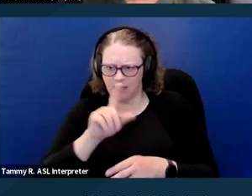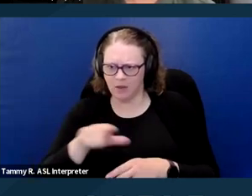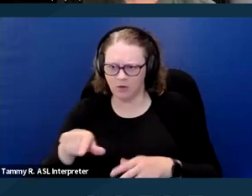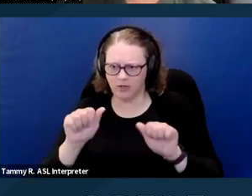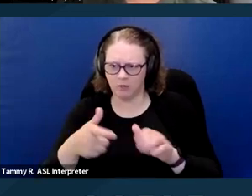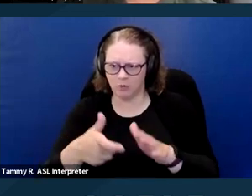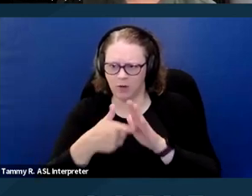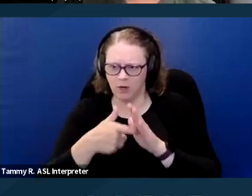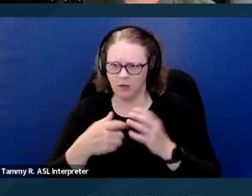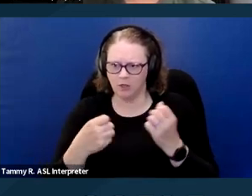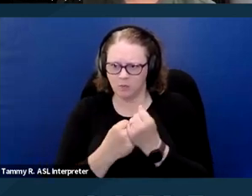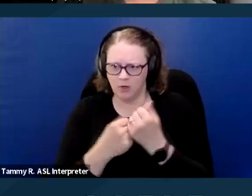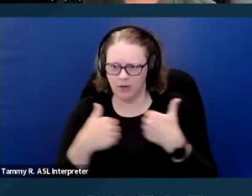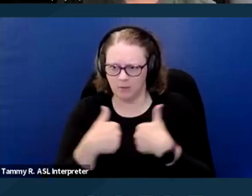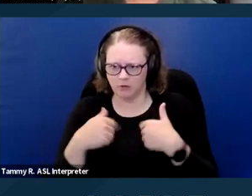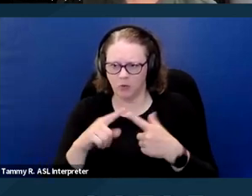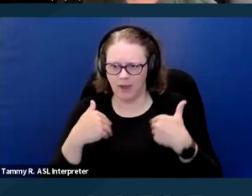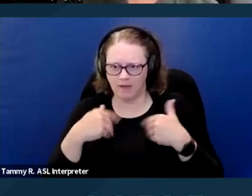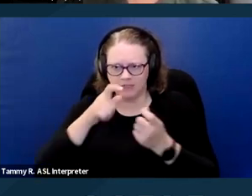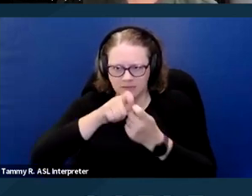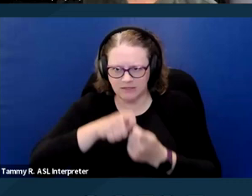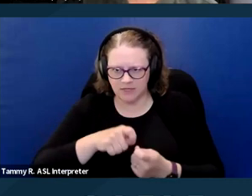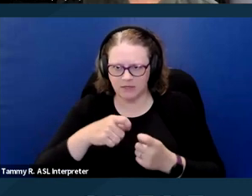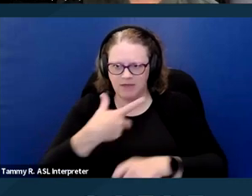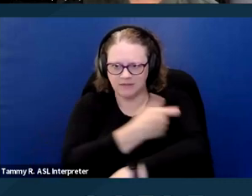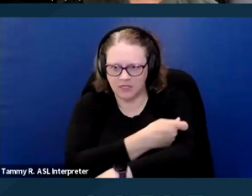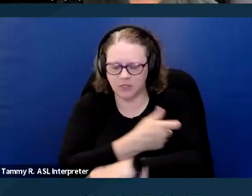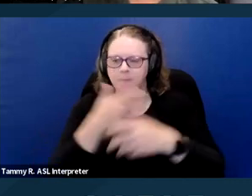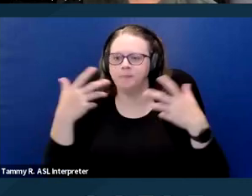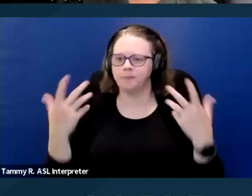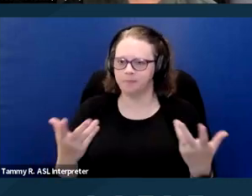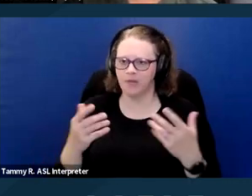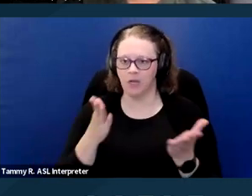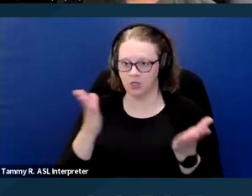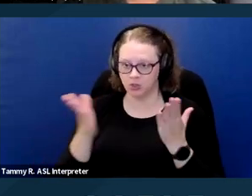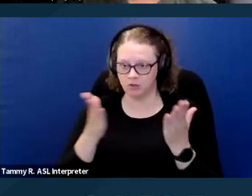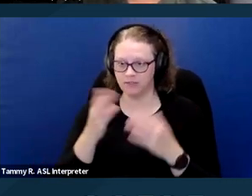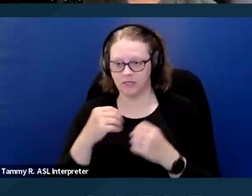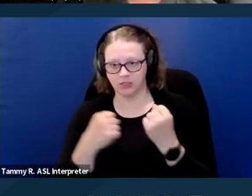That also does come up a lot. So service animals, support animals, assistance animals,